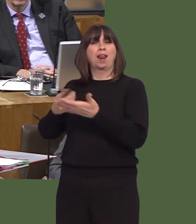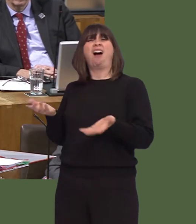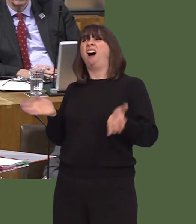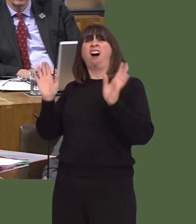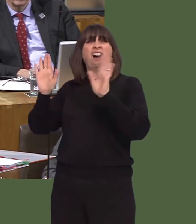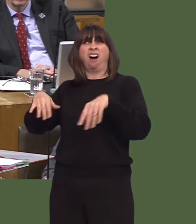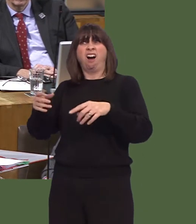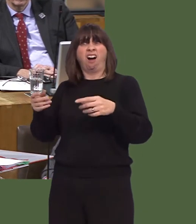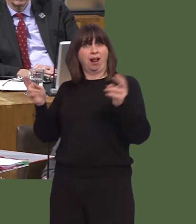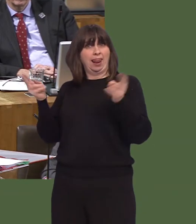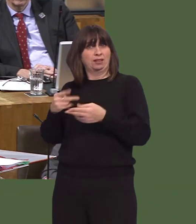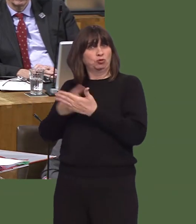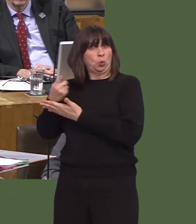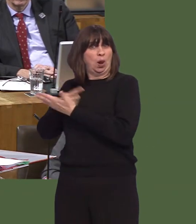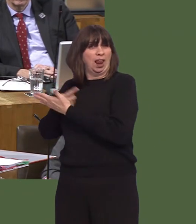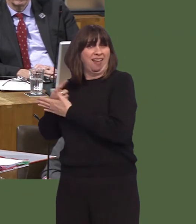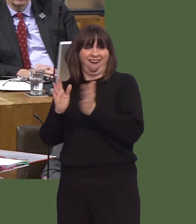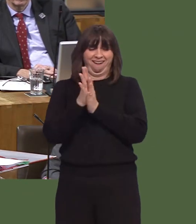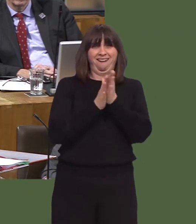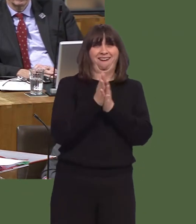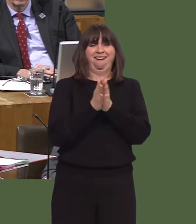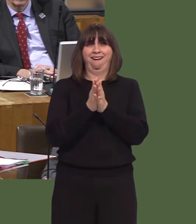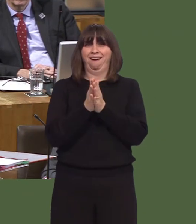centres in this world who cannot be trusted with other people's money.